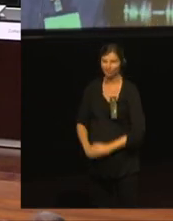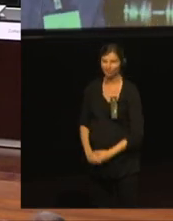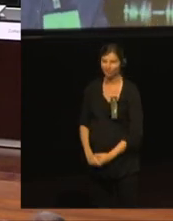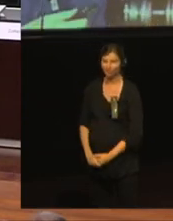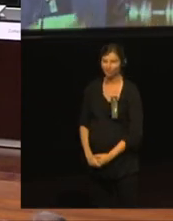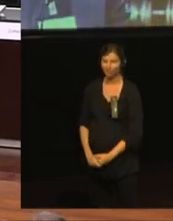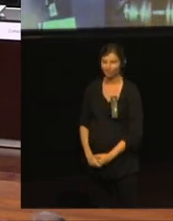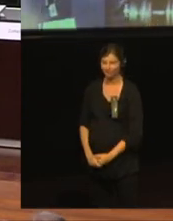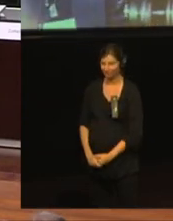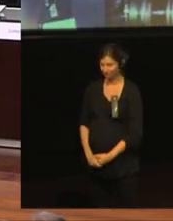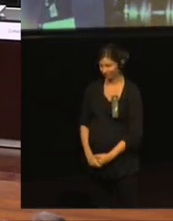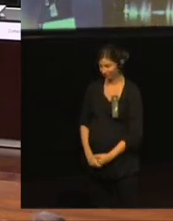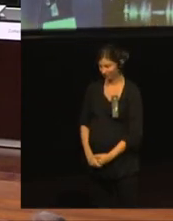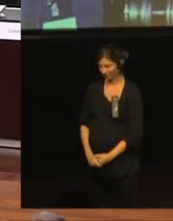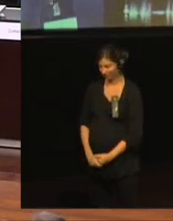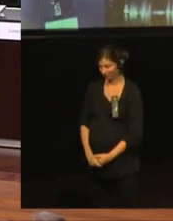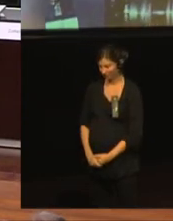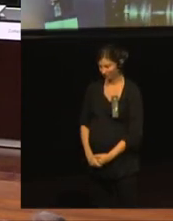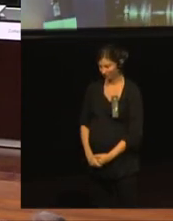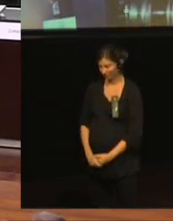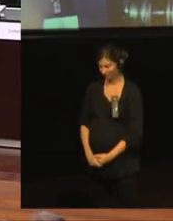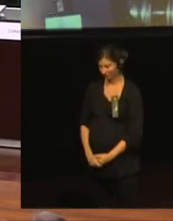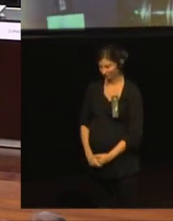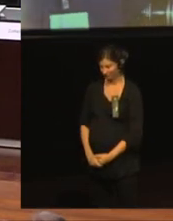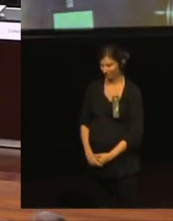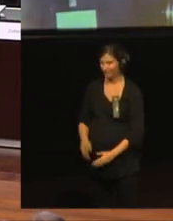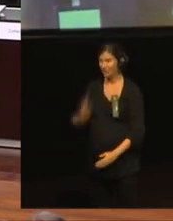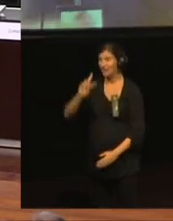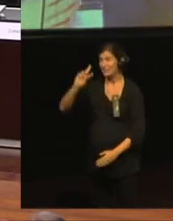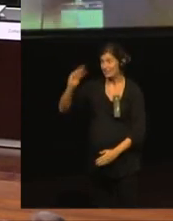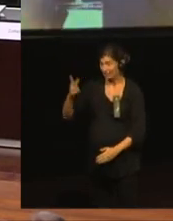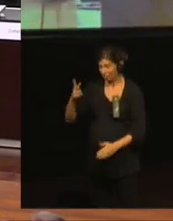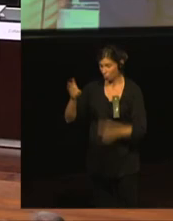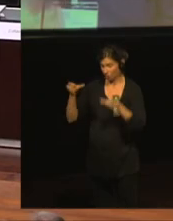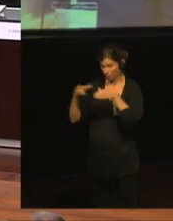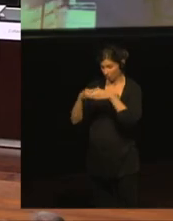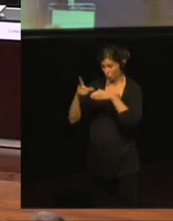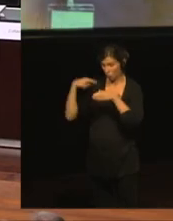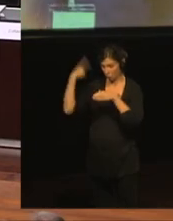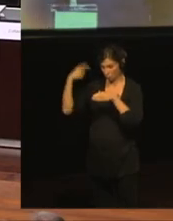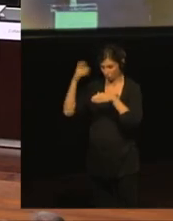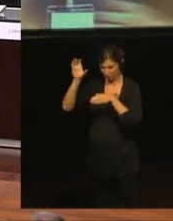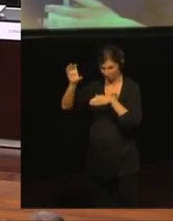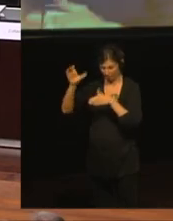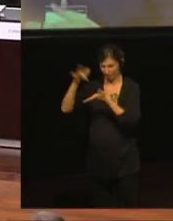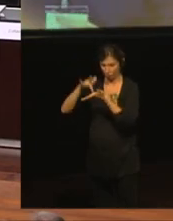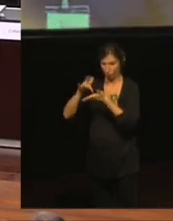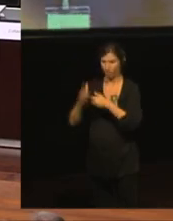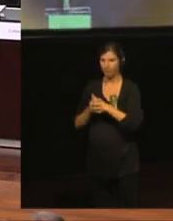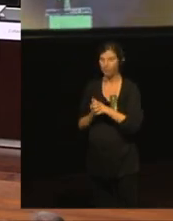In the second interim meeting in London only the data analysing group met seperately,